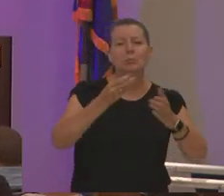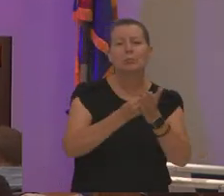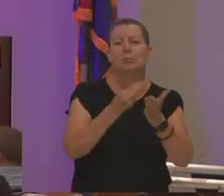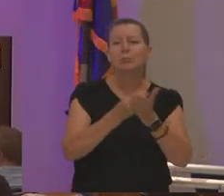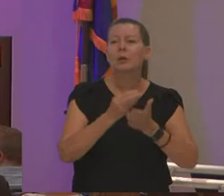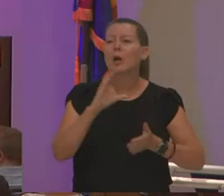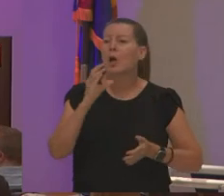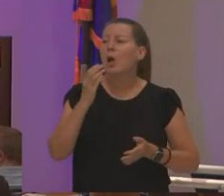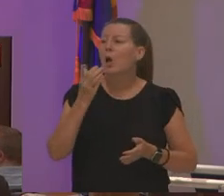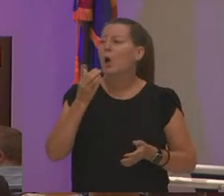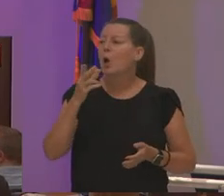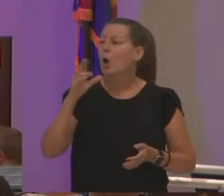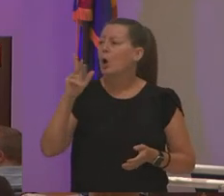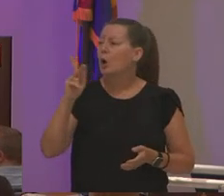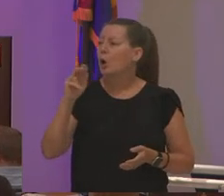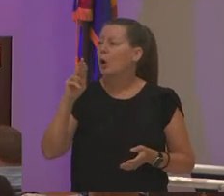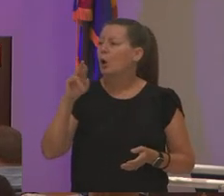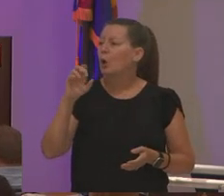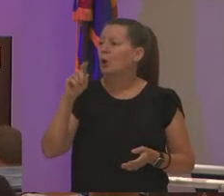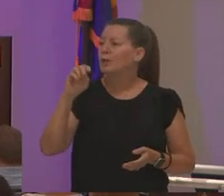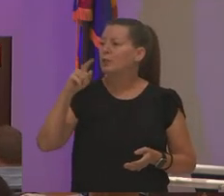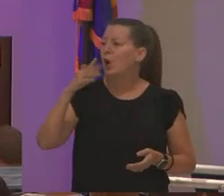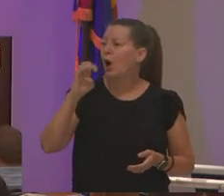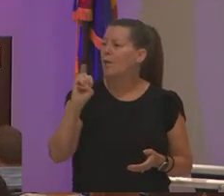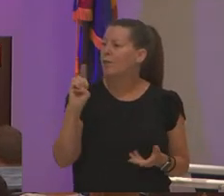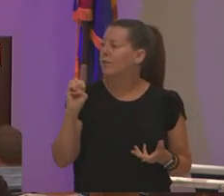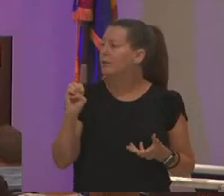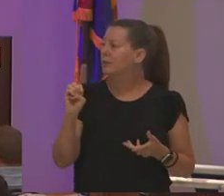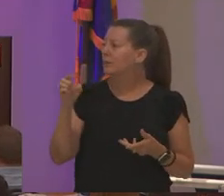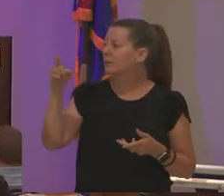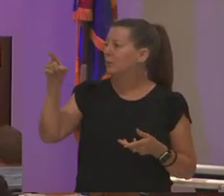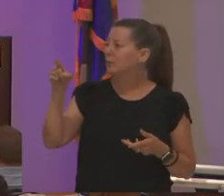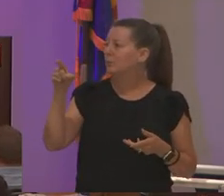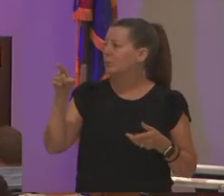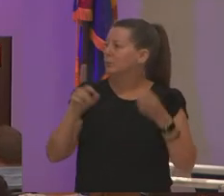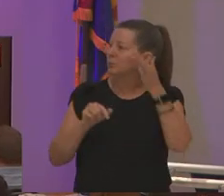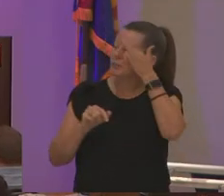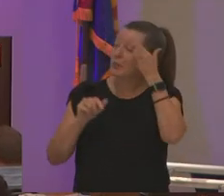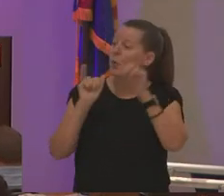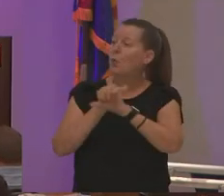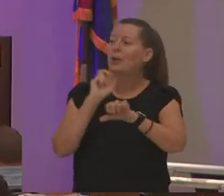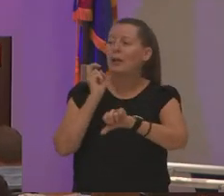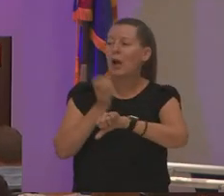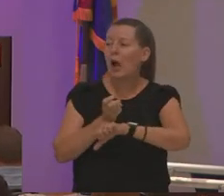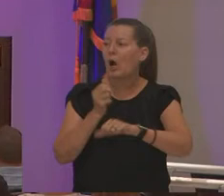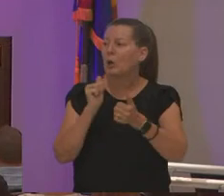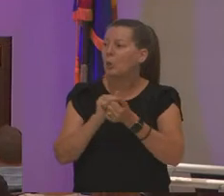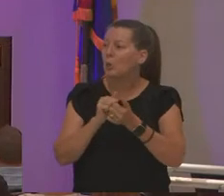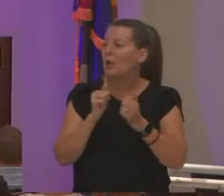raise your hand kristoff working hard we the city of and working hard with the city mayor we raised